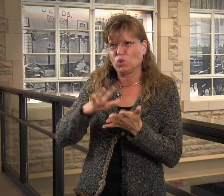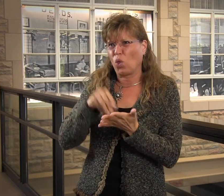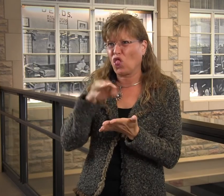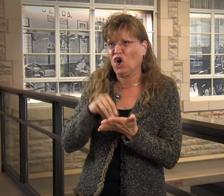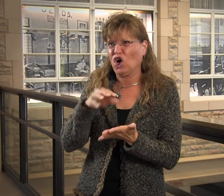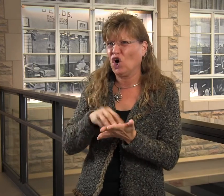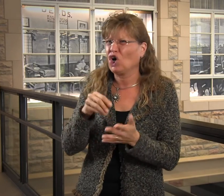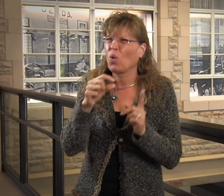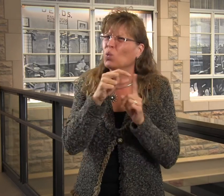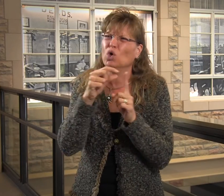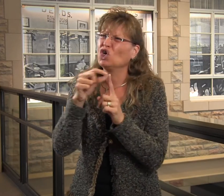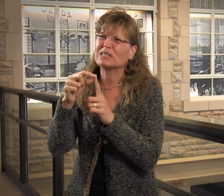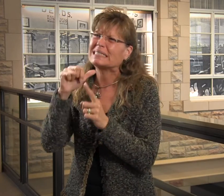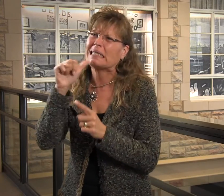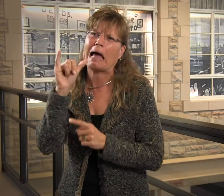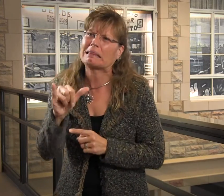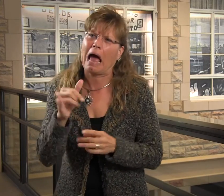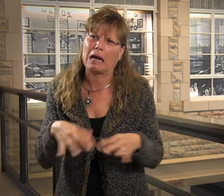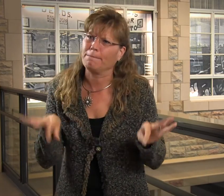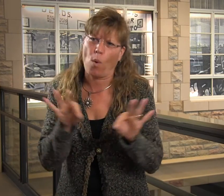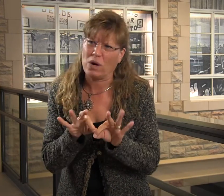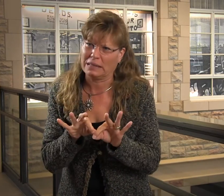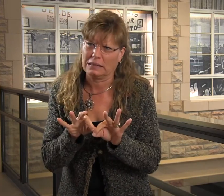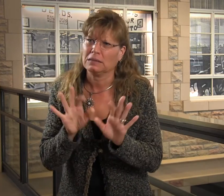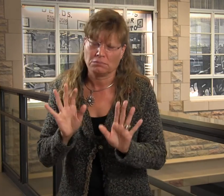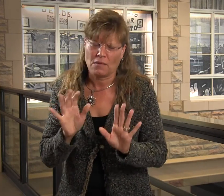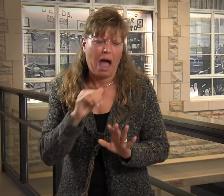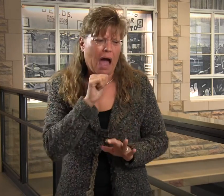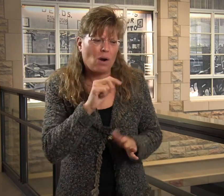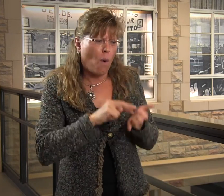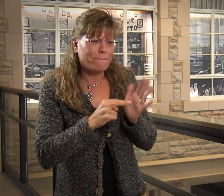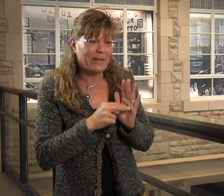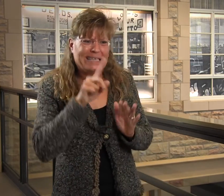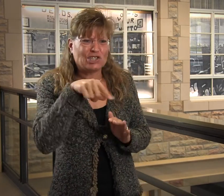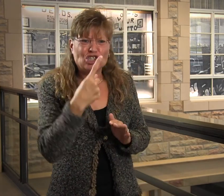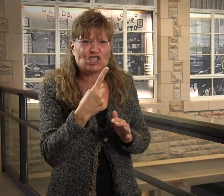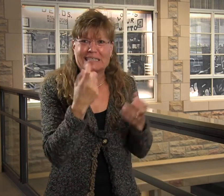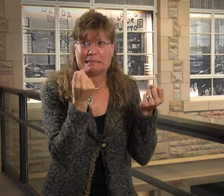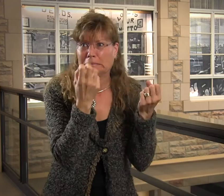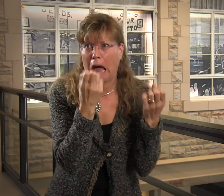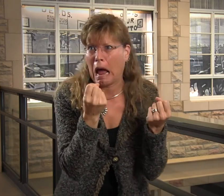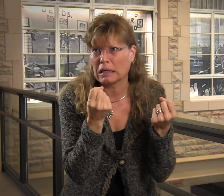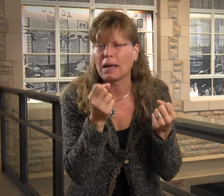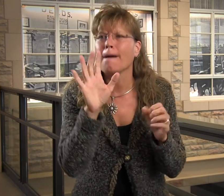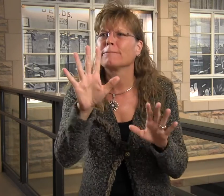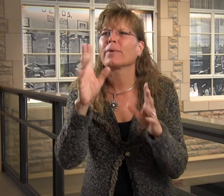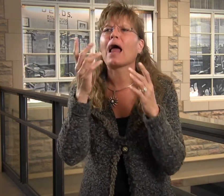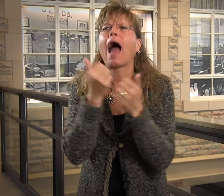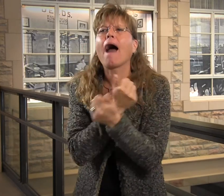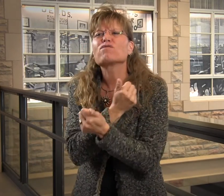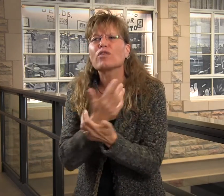but initially when the child's learning, they're not that critical. I'm not suggesting just sign language.